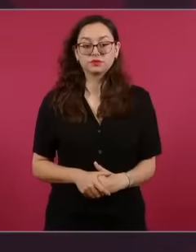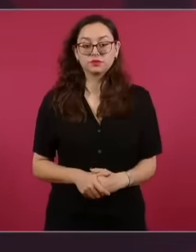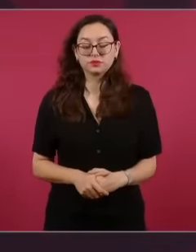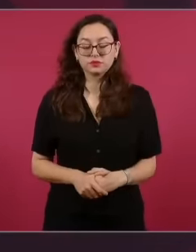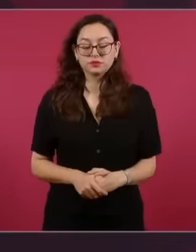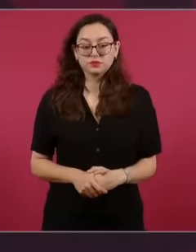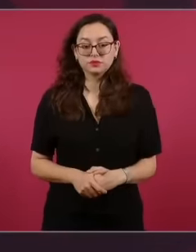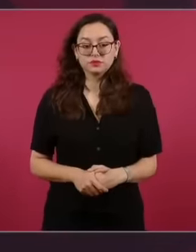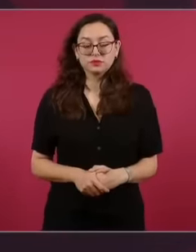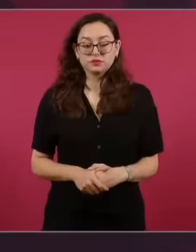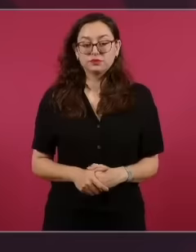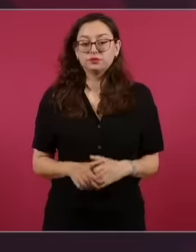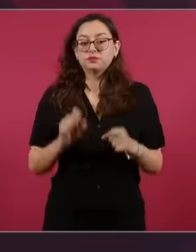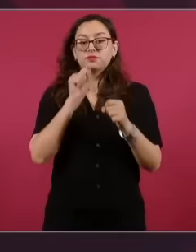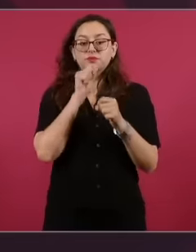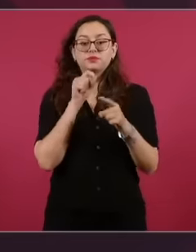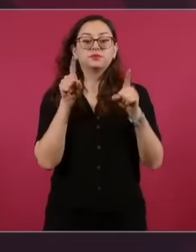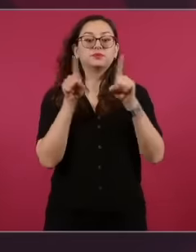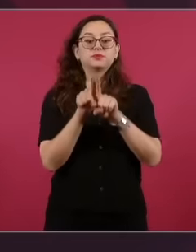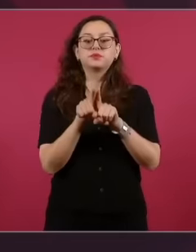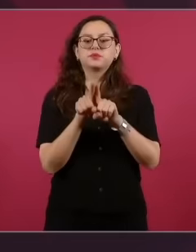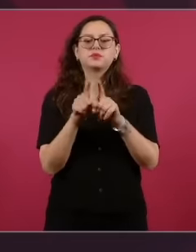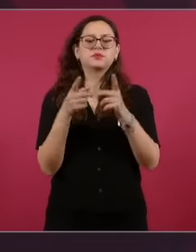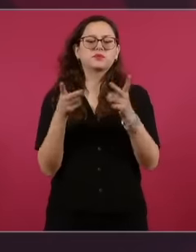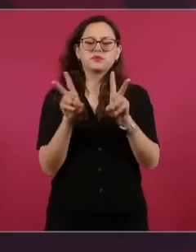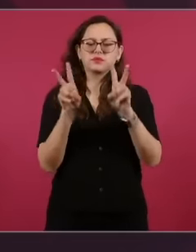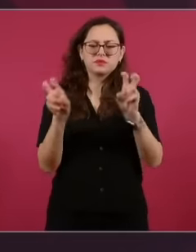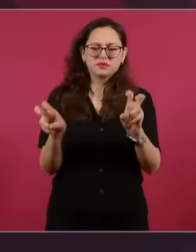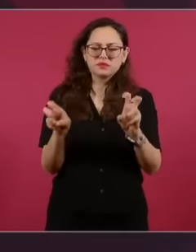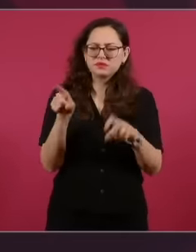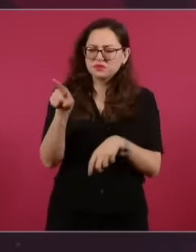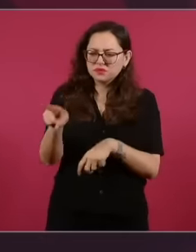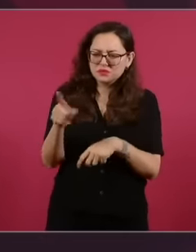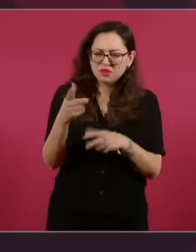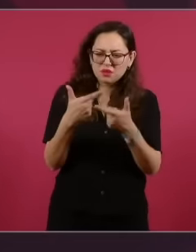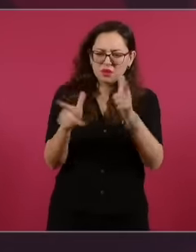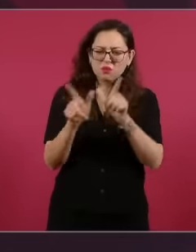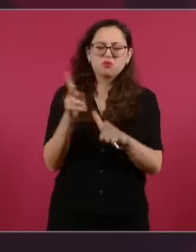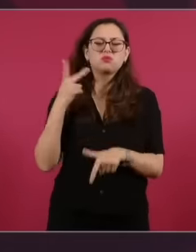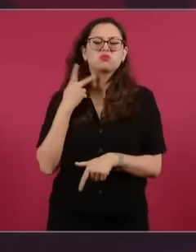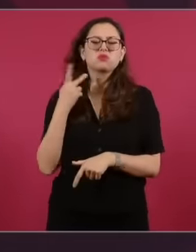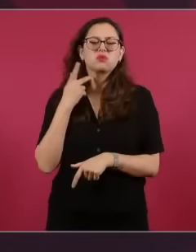against the president of the PRI, we do not get involved, we should not